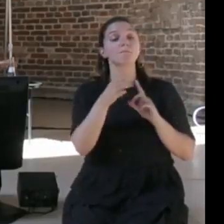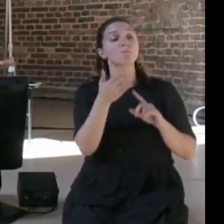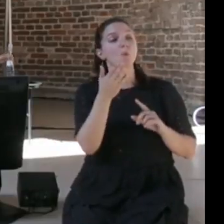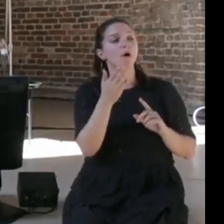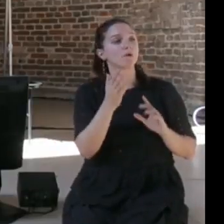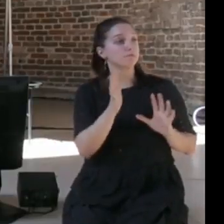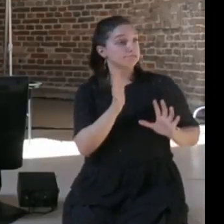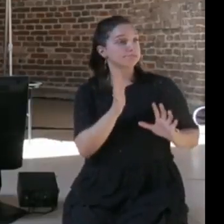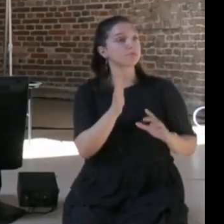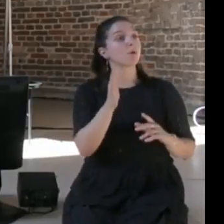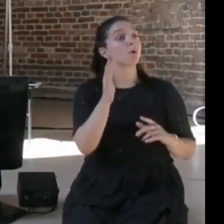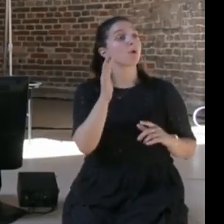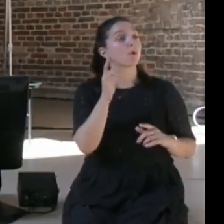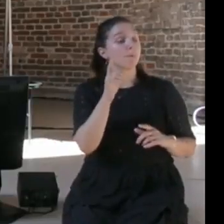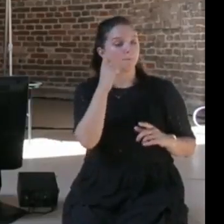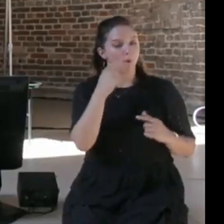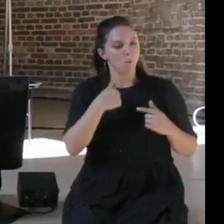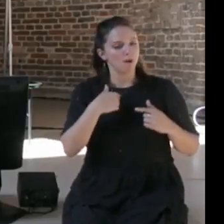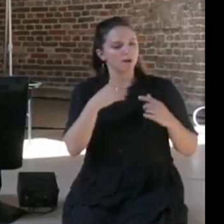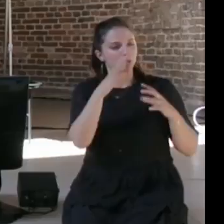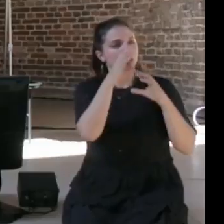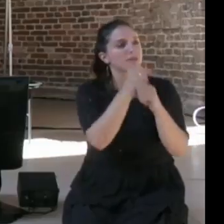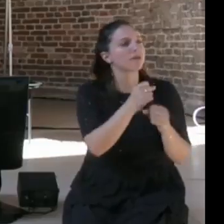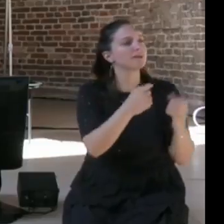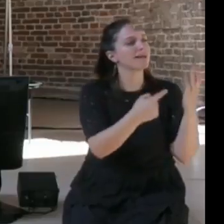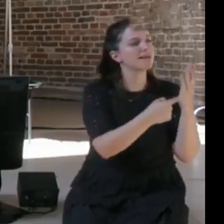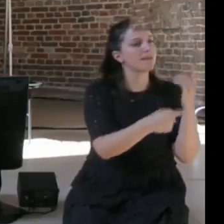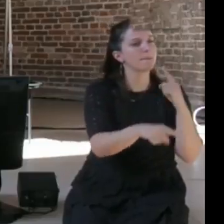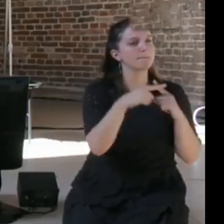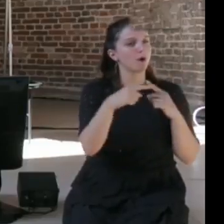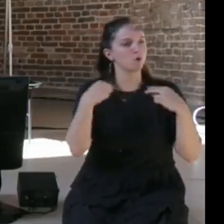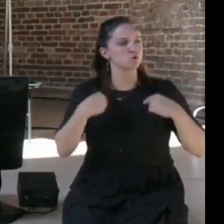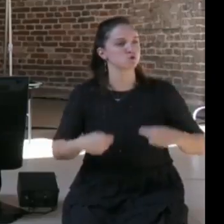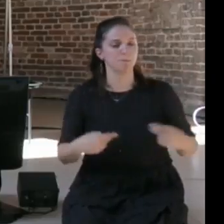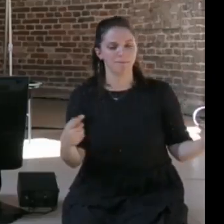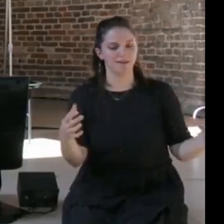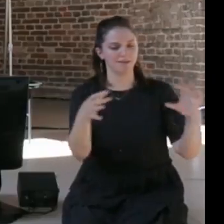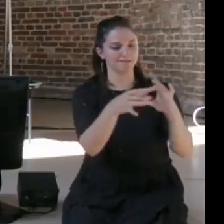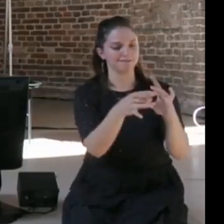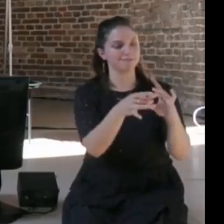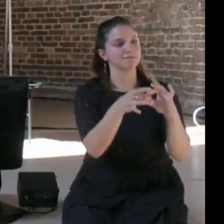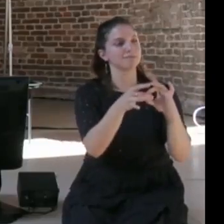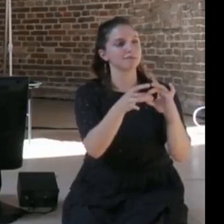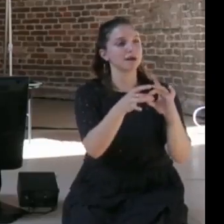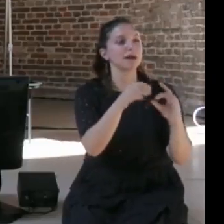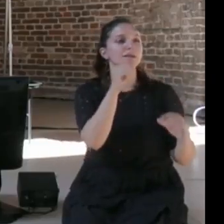and human systems, so it's not about the technology per se, it's about originally may be the interface